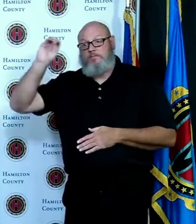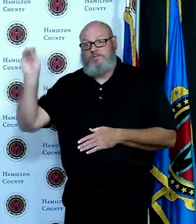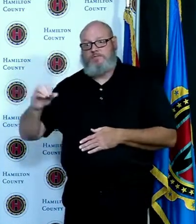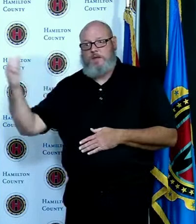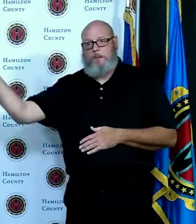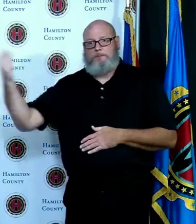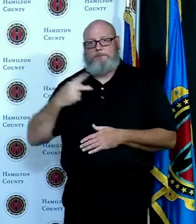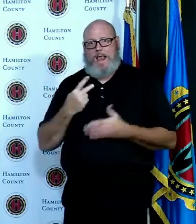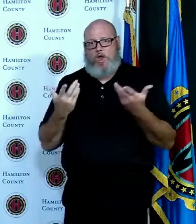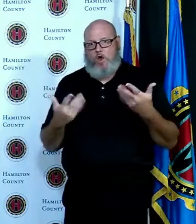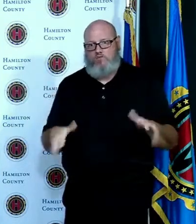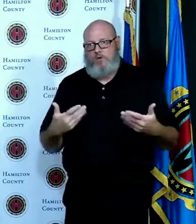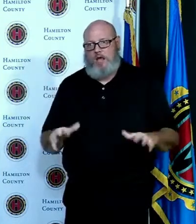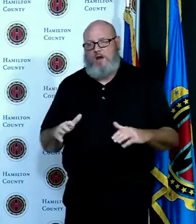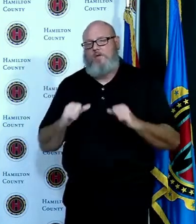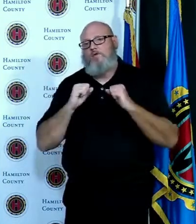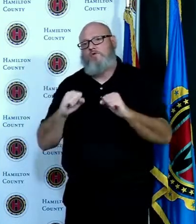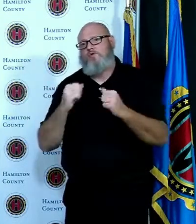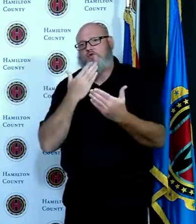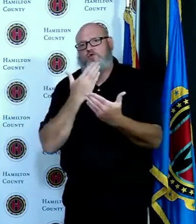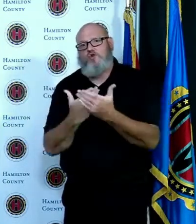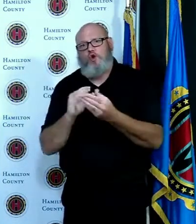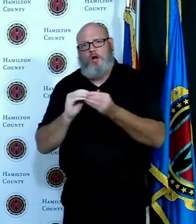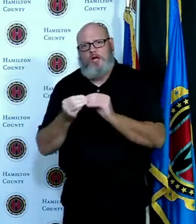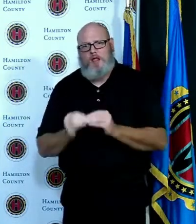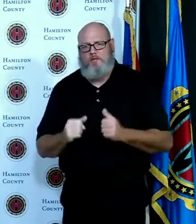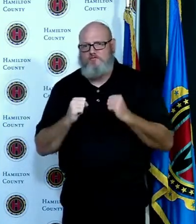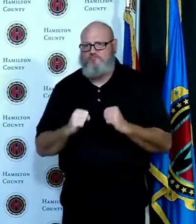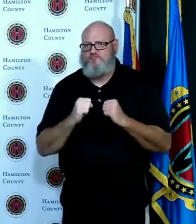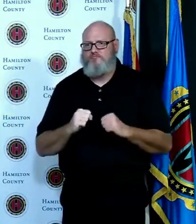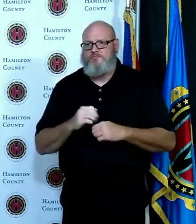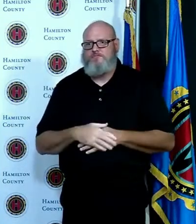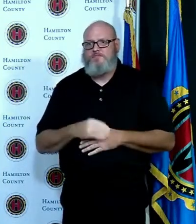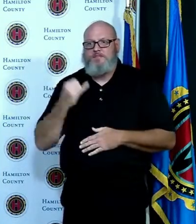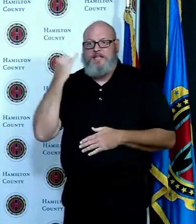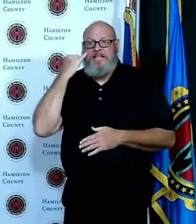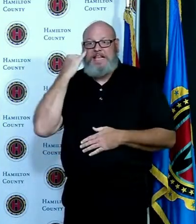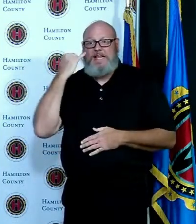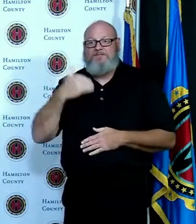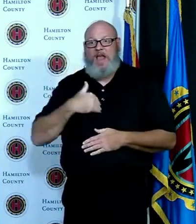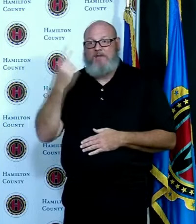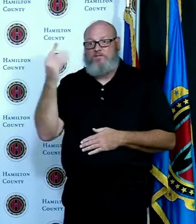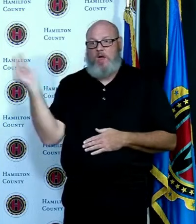rate reminding people if they have the ballot at home please return it as soon as possible